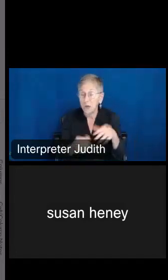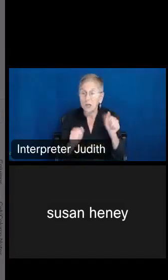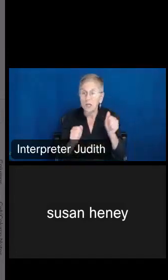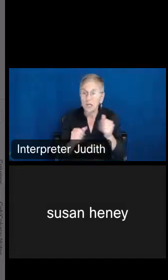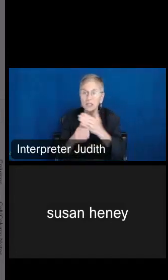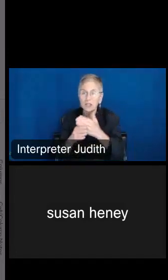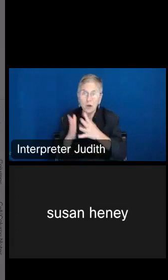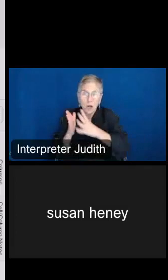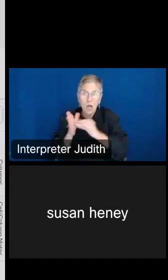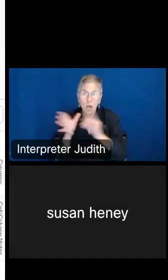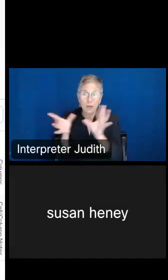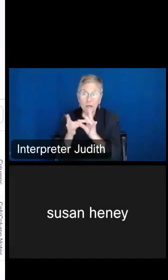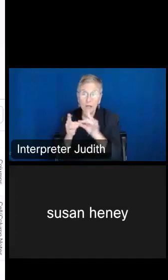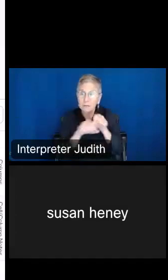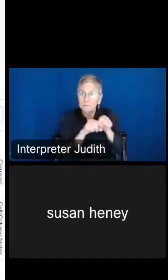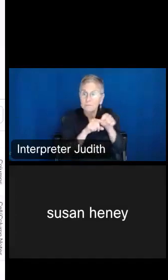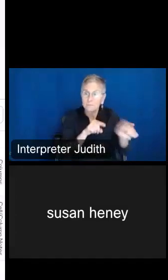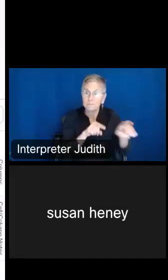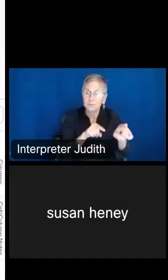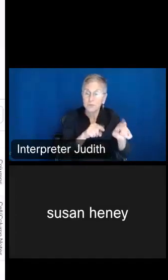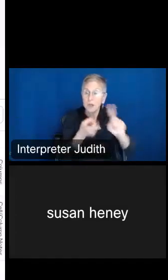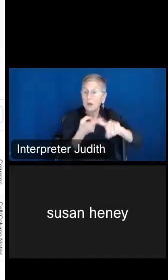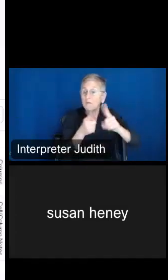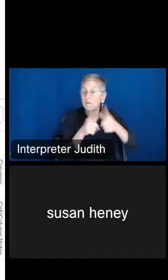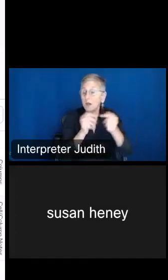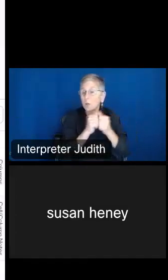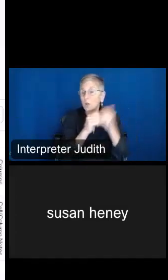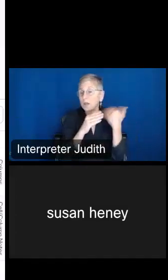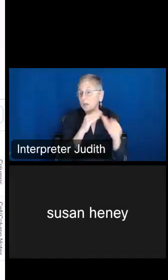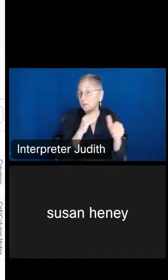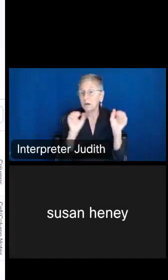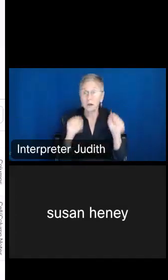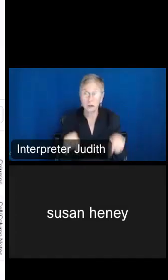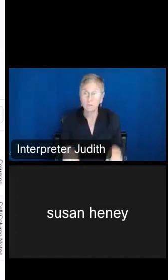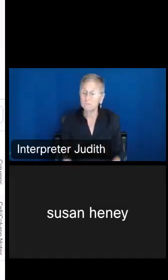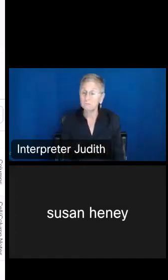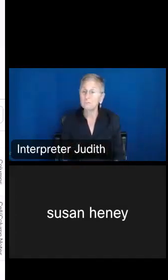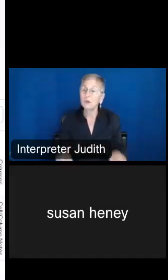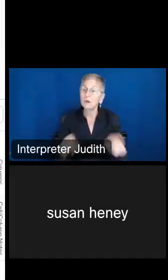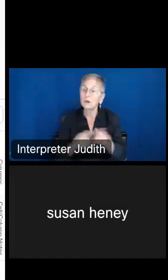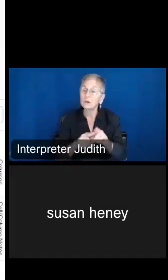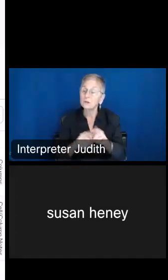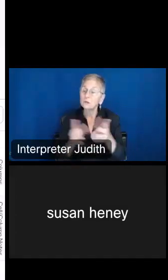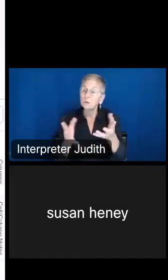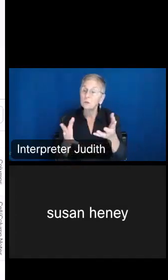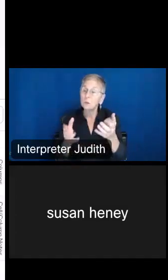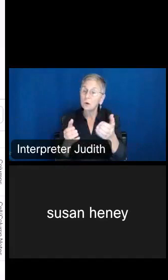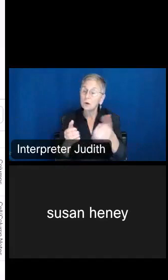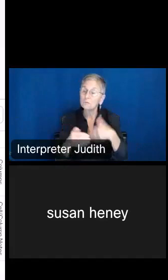send it to a friend via email. So with that, I also want to go on to and show you how you